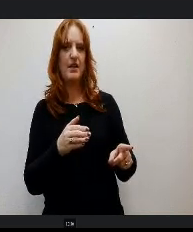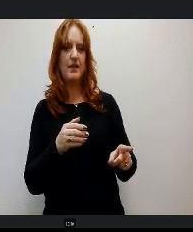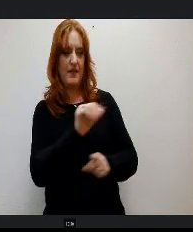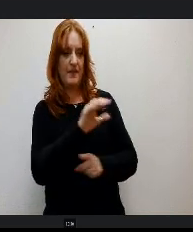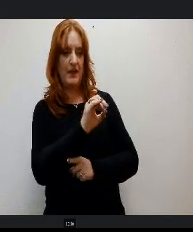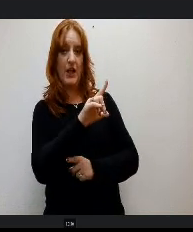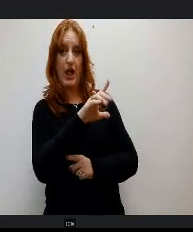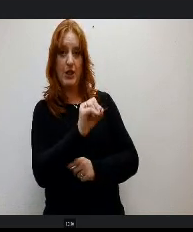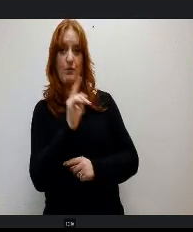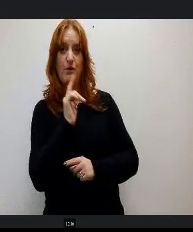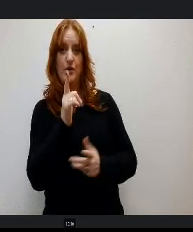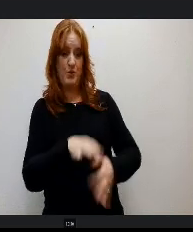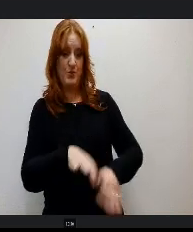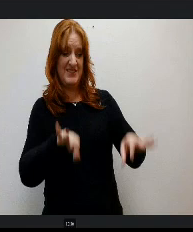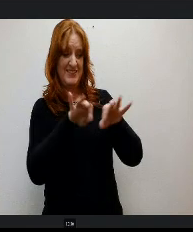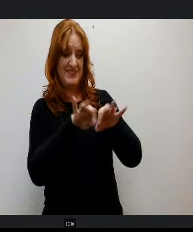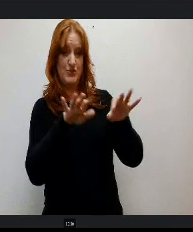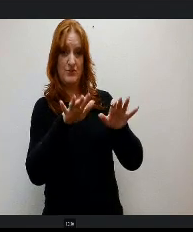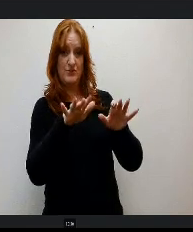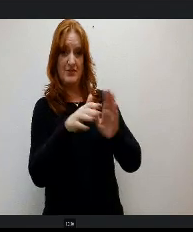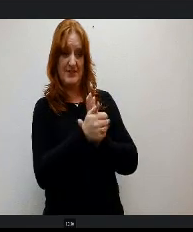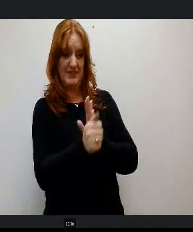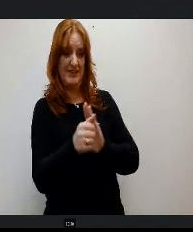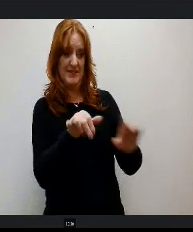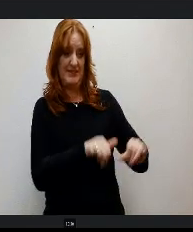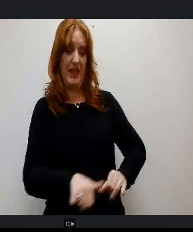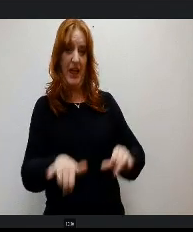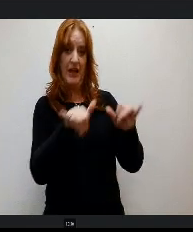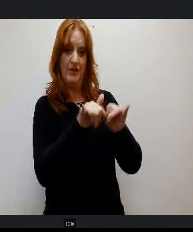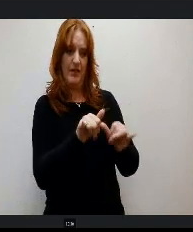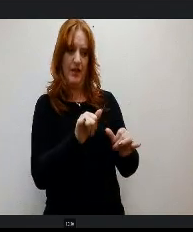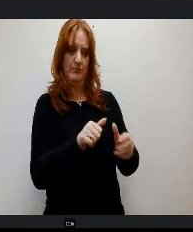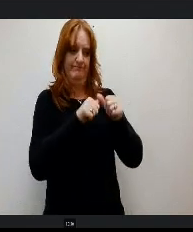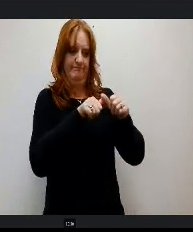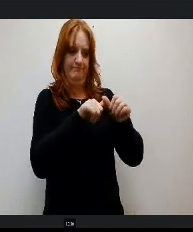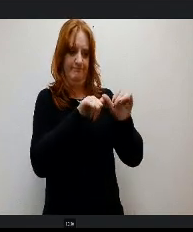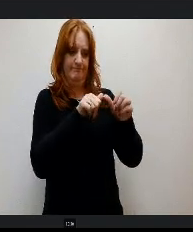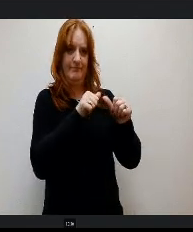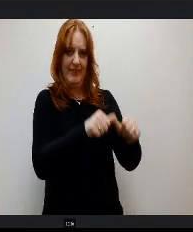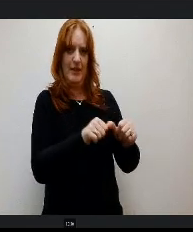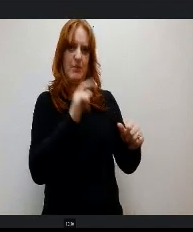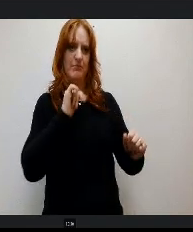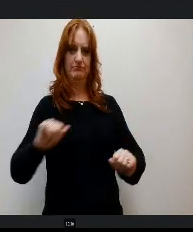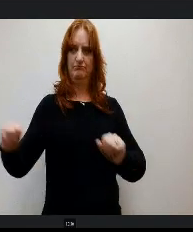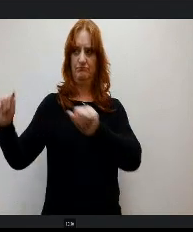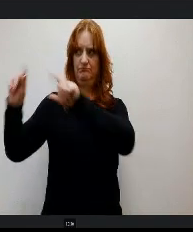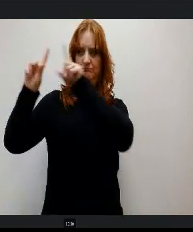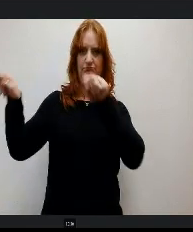Essential Skills standards that we keep that literally up on the screen as we continue to finish this